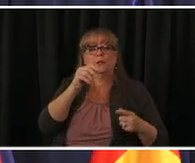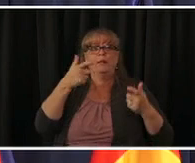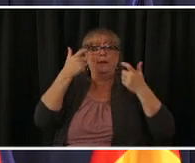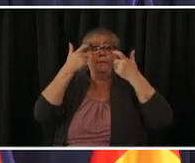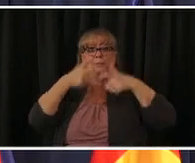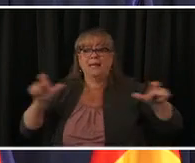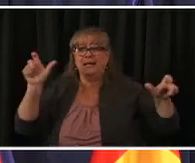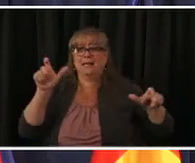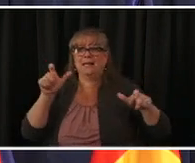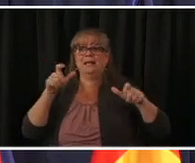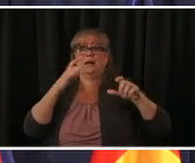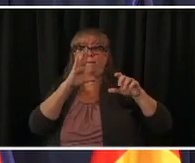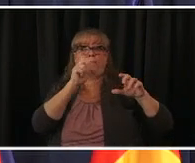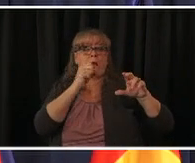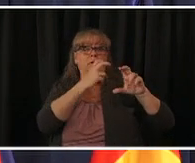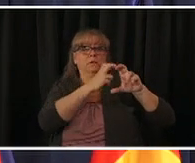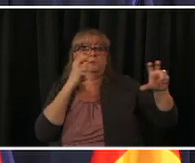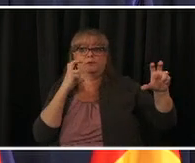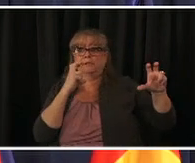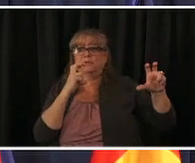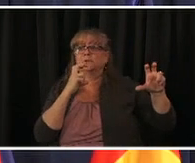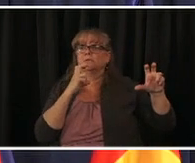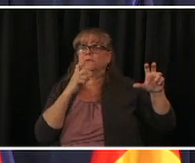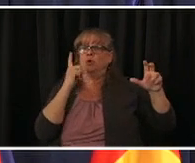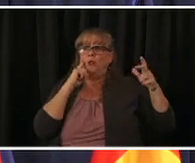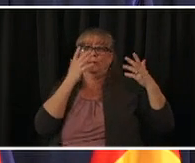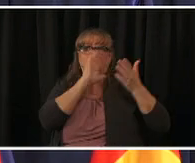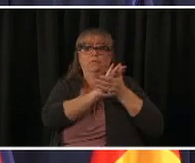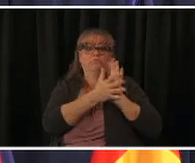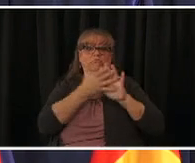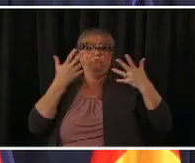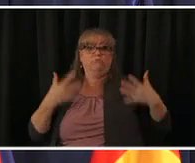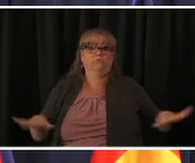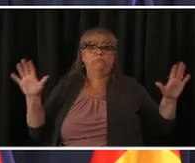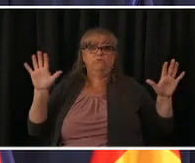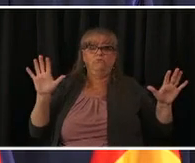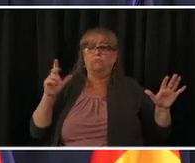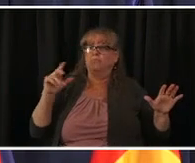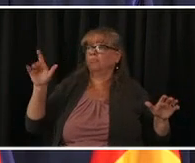up folks who still want it but delayed getting it would simply be pharmacies doctors hospitals